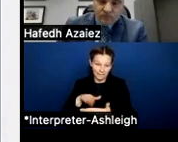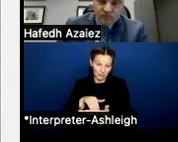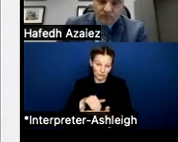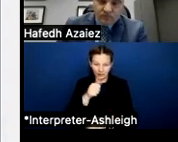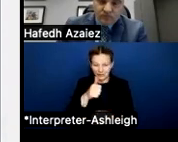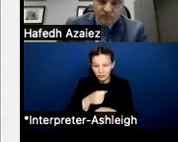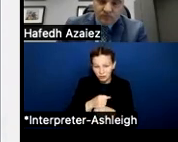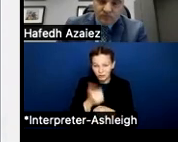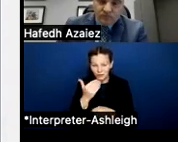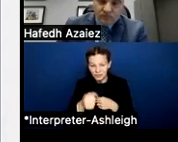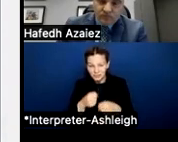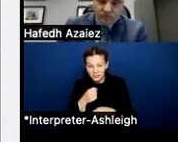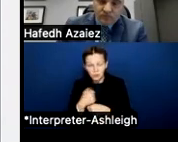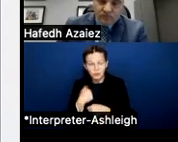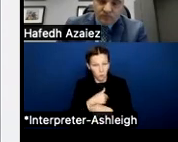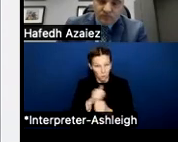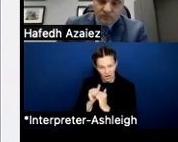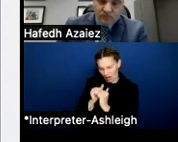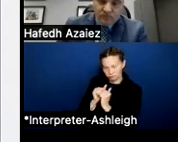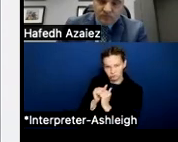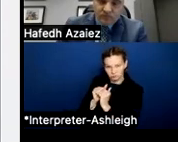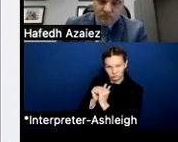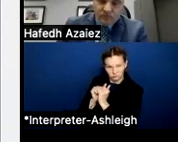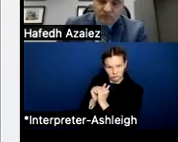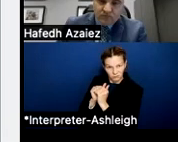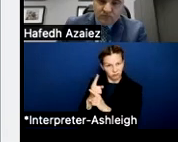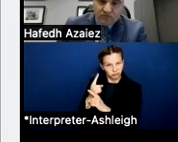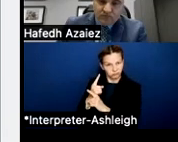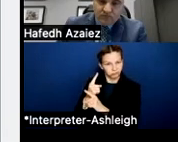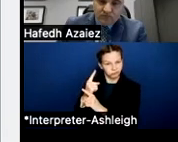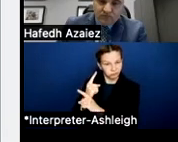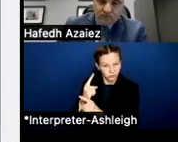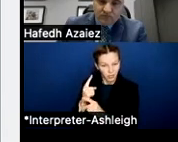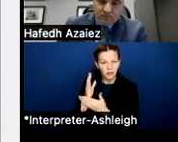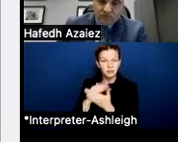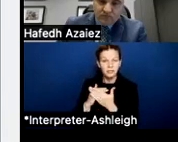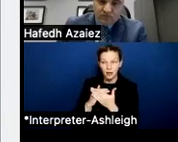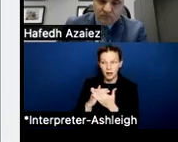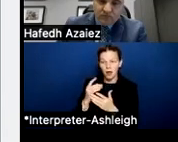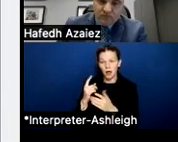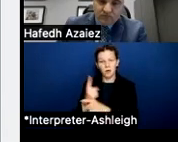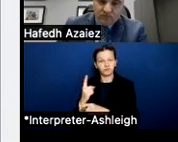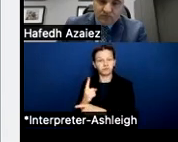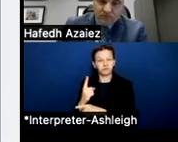Round Rock was very competitive to market in those areas. We were higher than the market median. But in the beginning years,